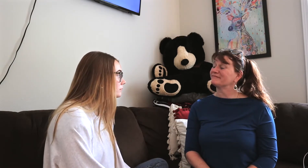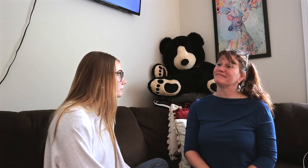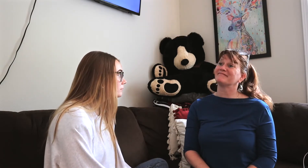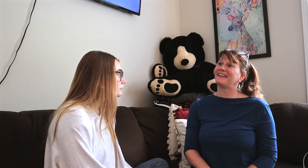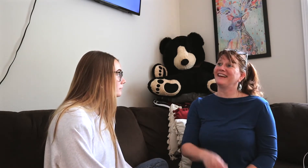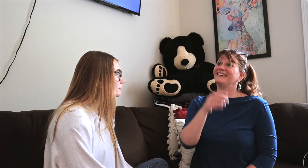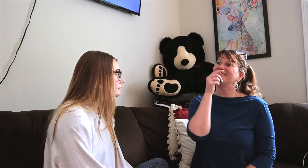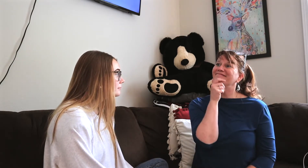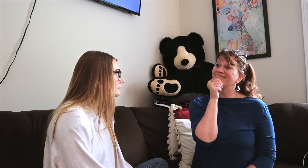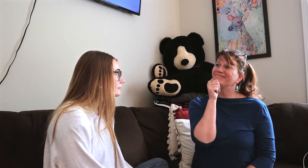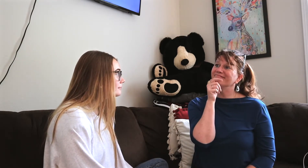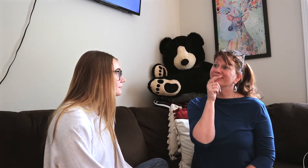*mom giggles*